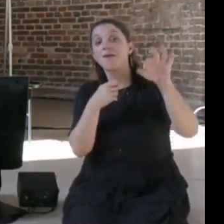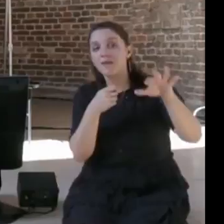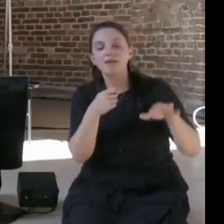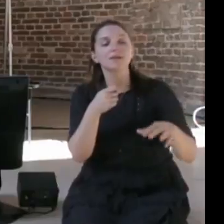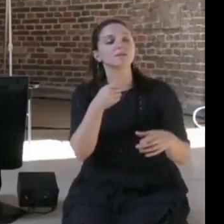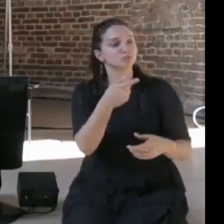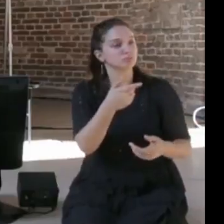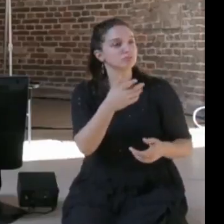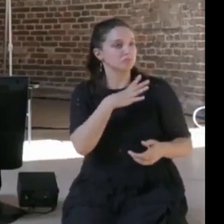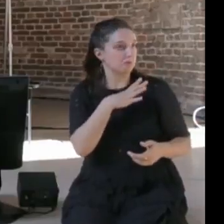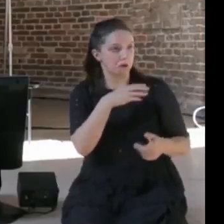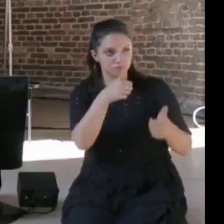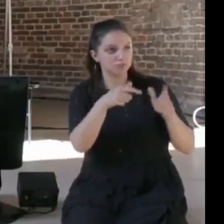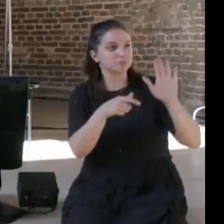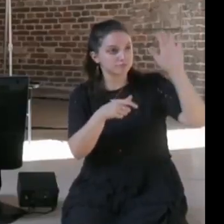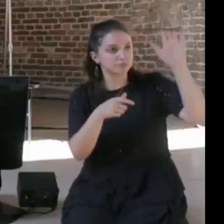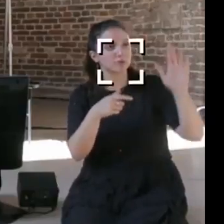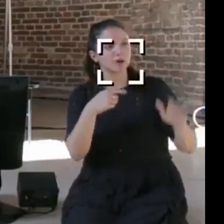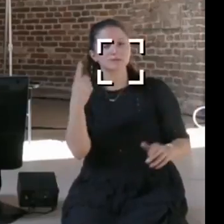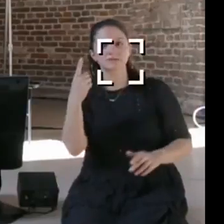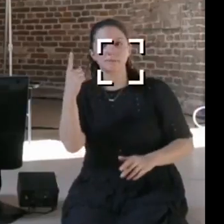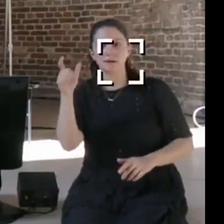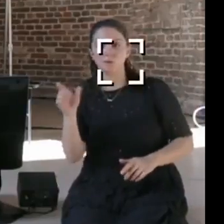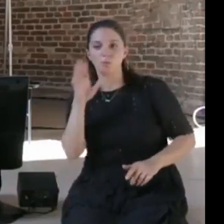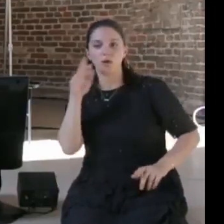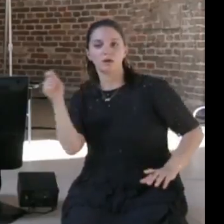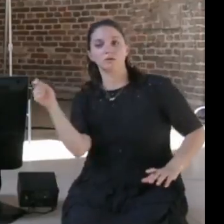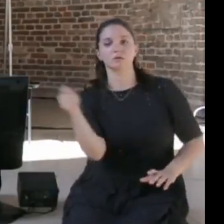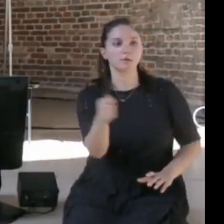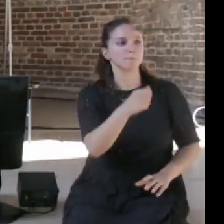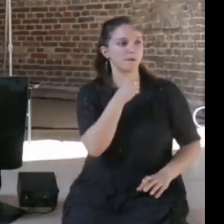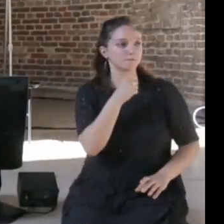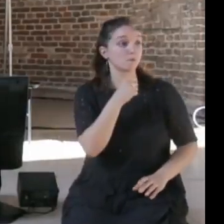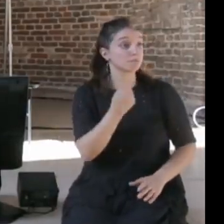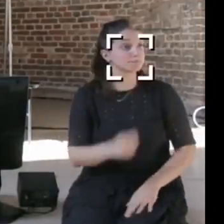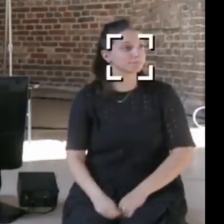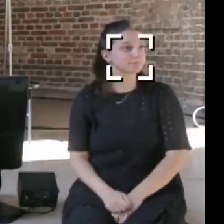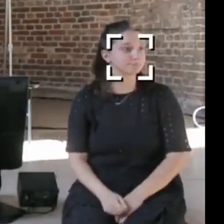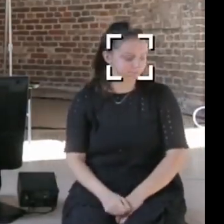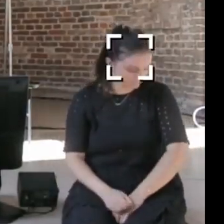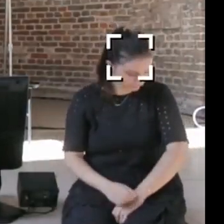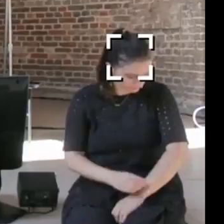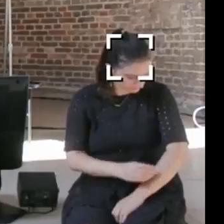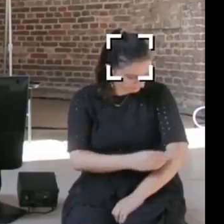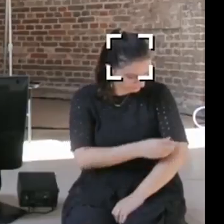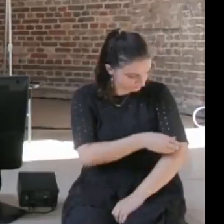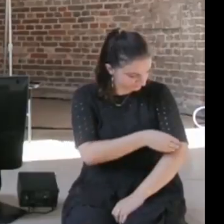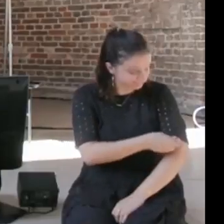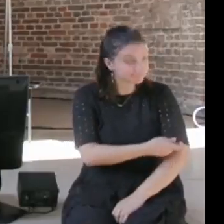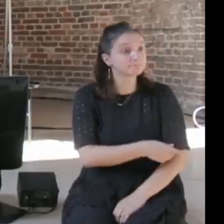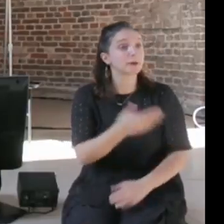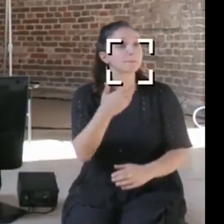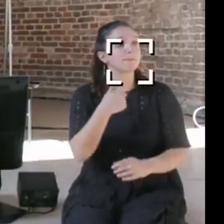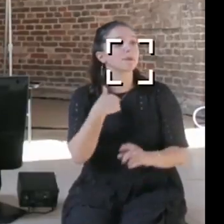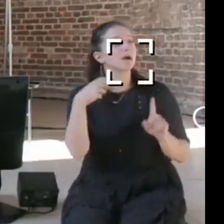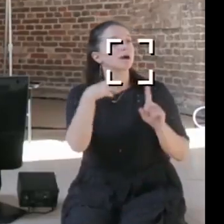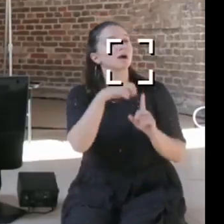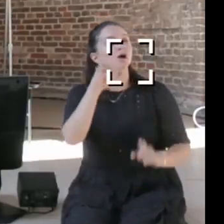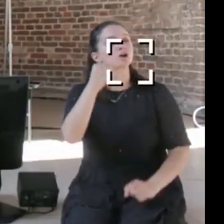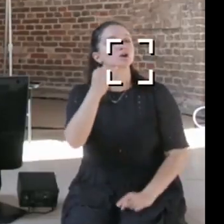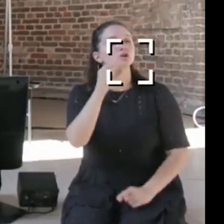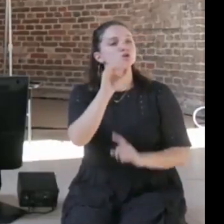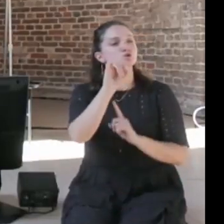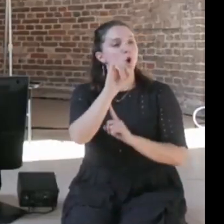we'll make sure to pull you into the conversation. But maybe I'll start with Joi, so the Media